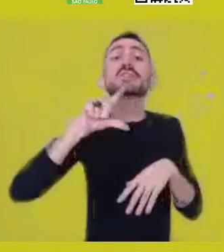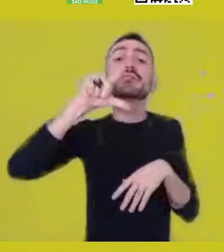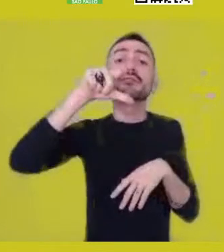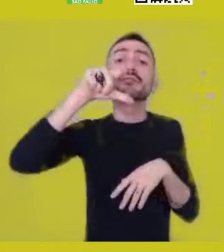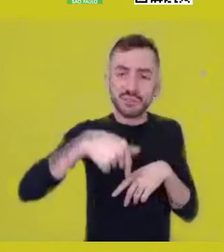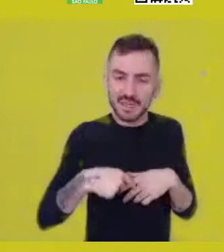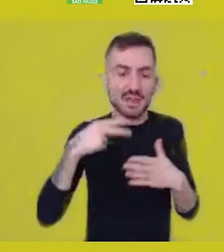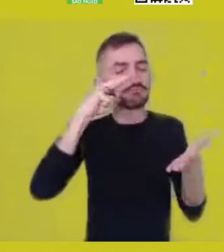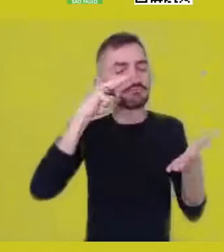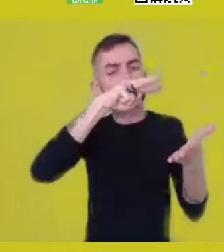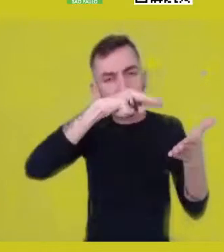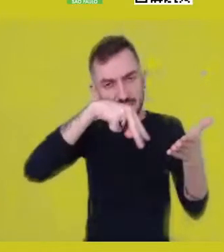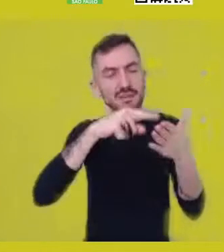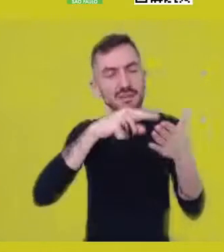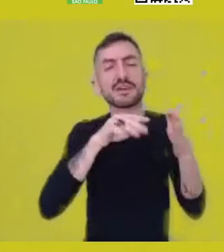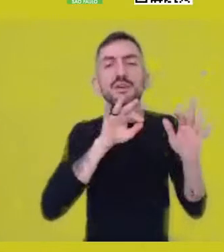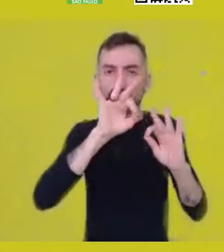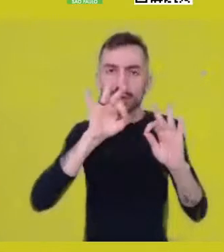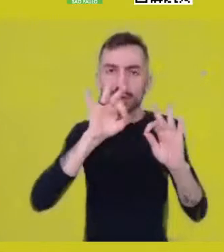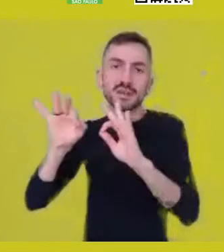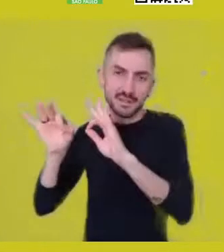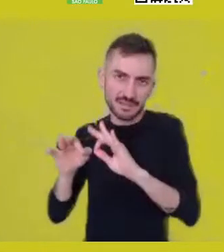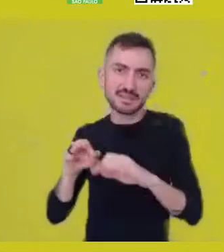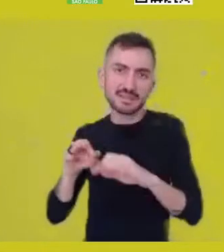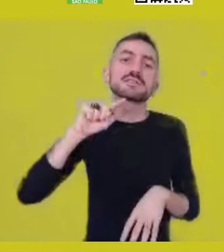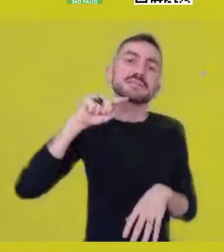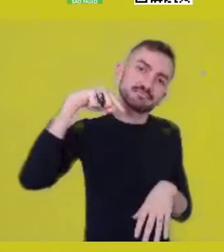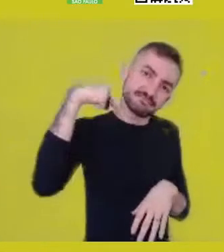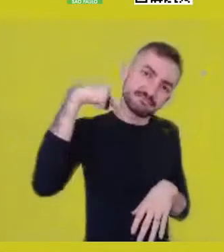and we’ll be organizing them to present them in the end.